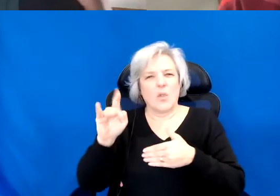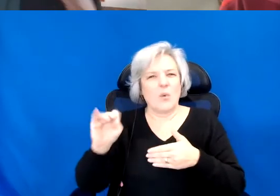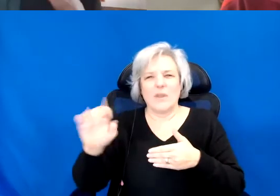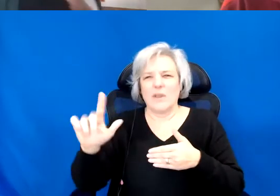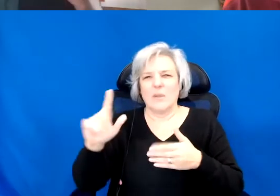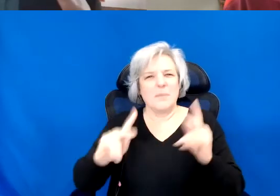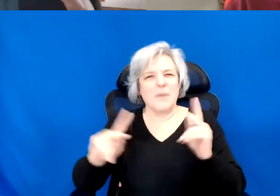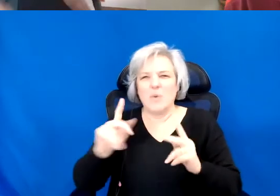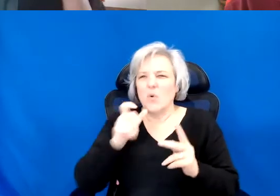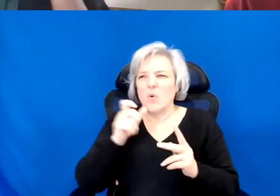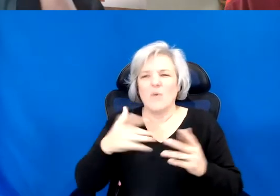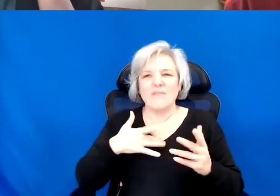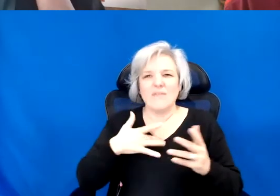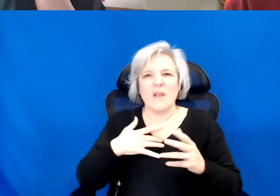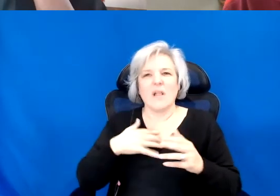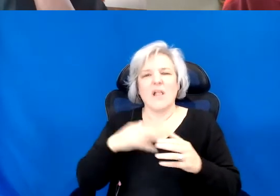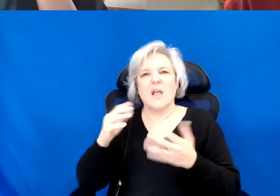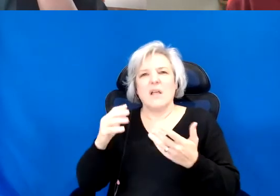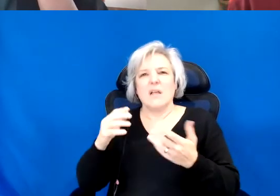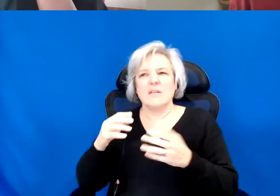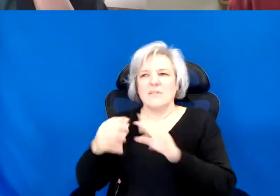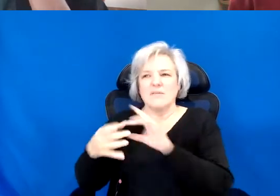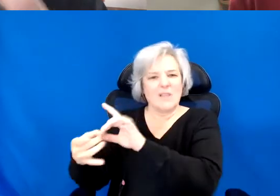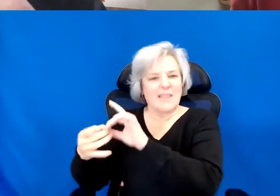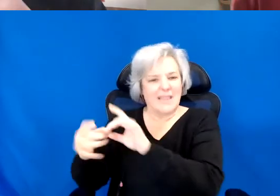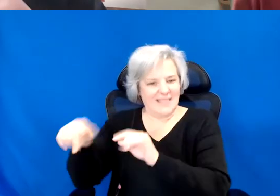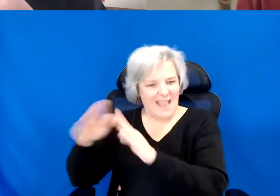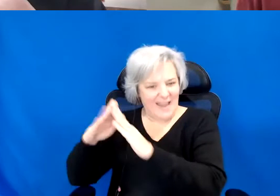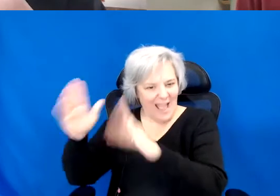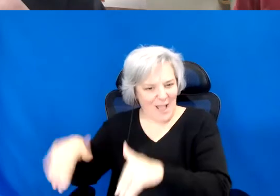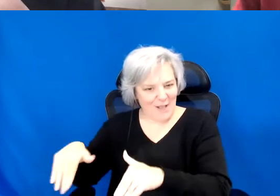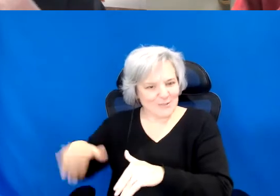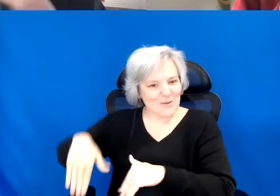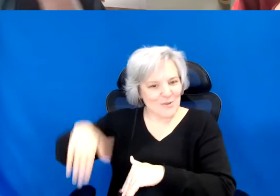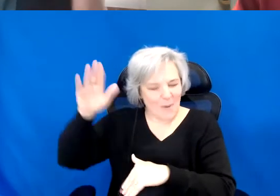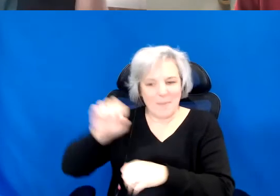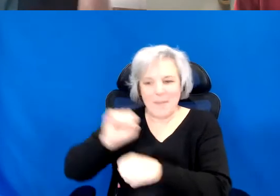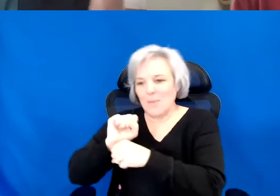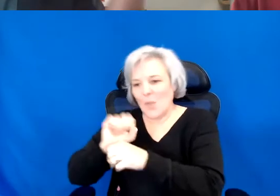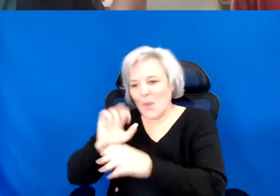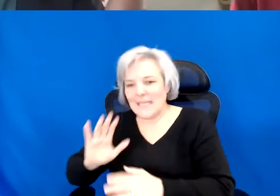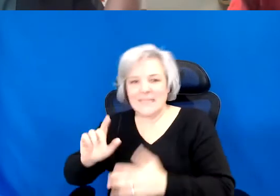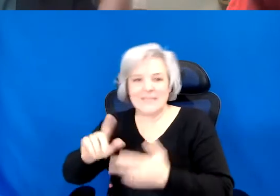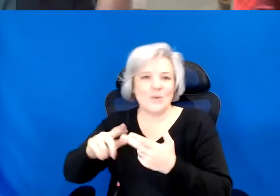have belong in different ways of that house whether as employees or renters or original